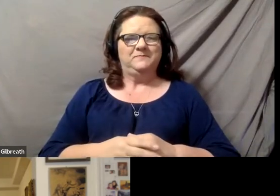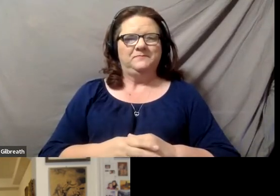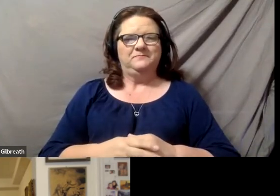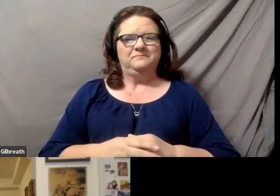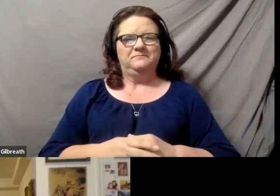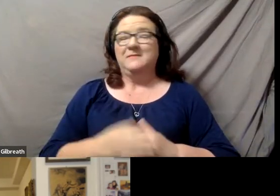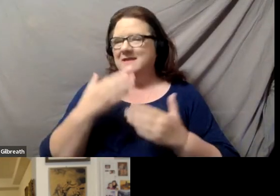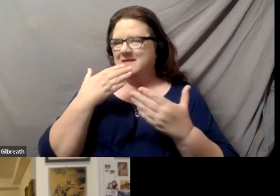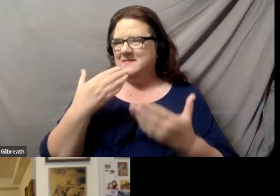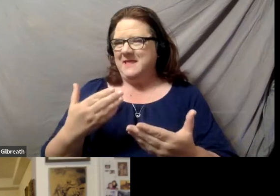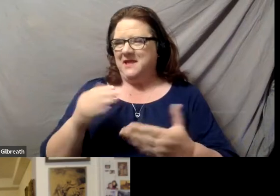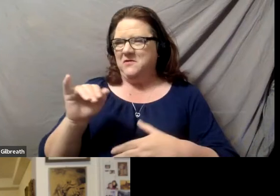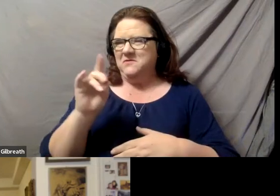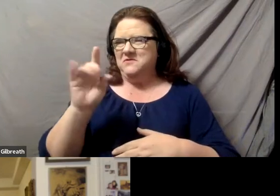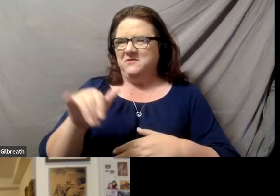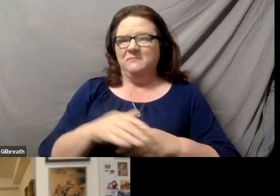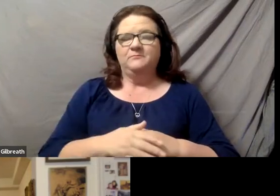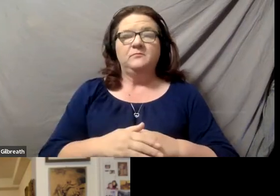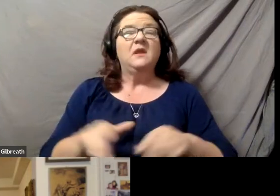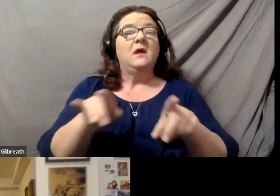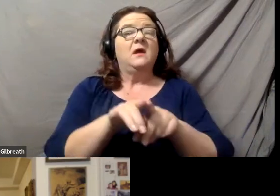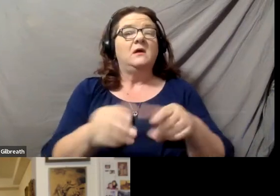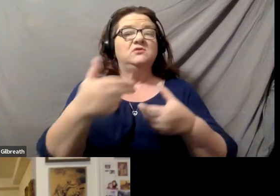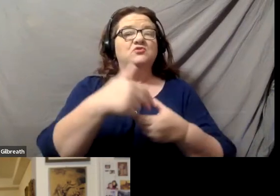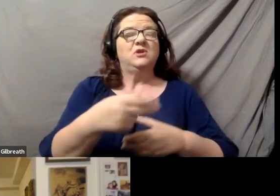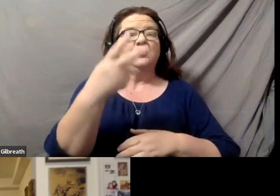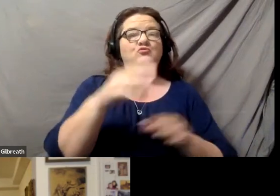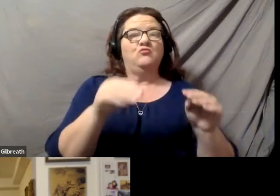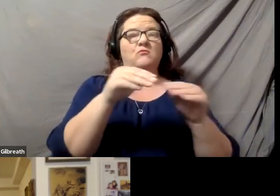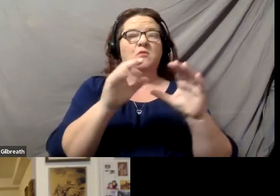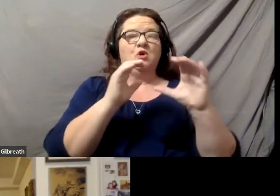Welcome, Judy. Joining us are two additional conversation partners tonight.